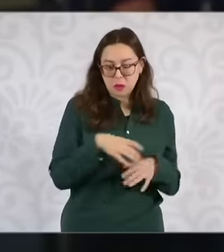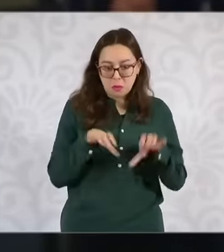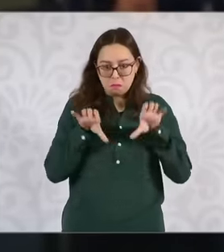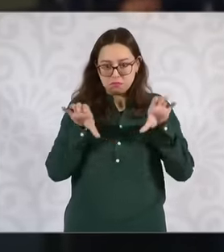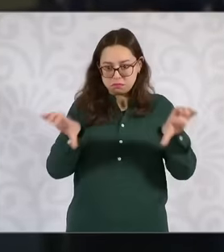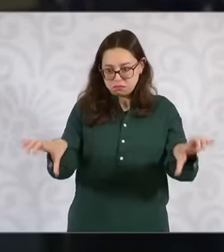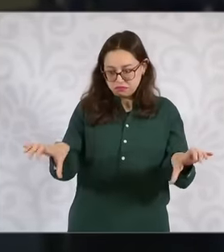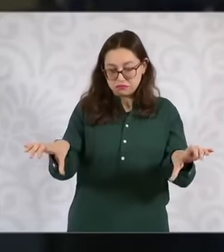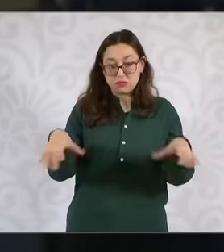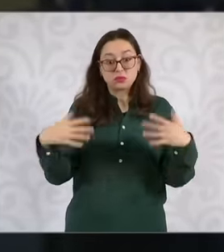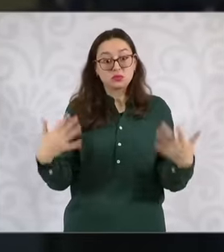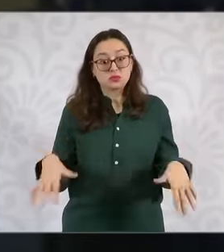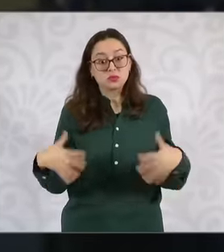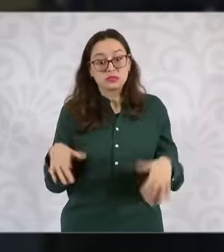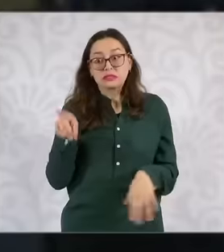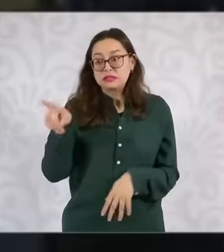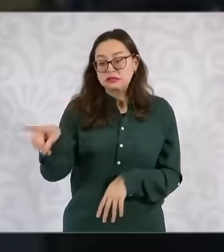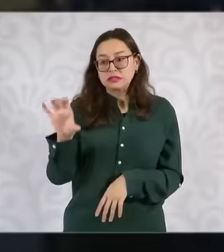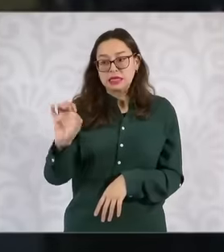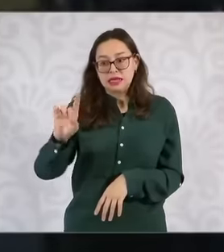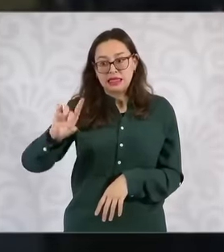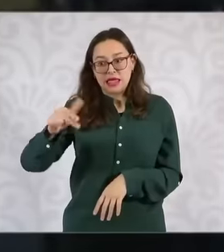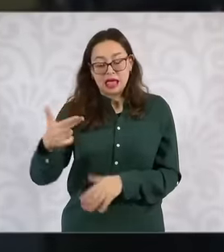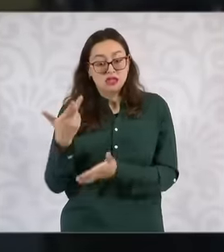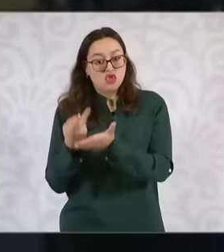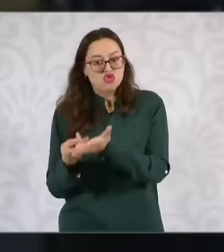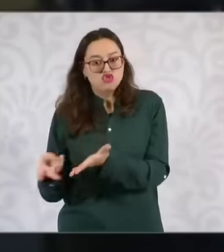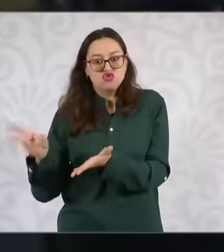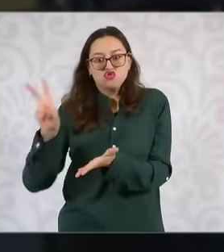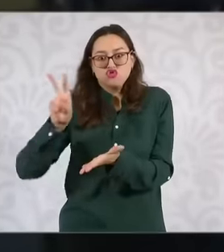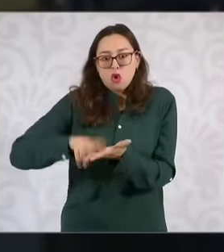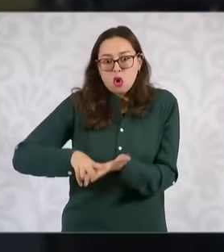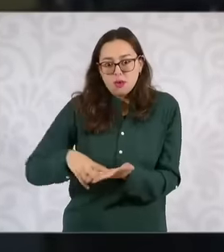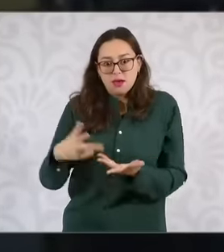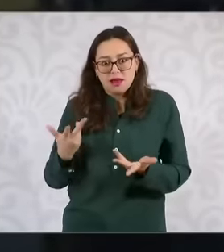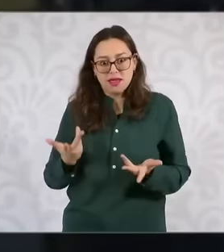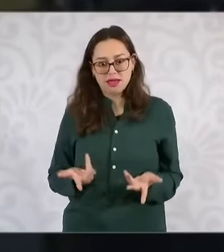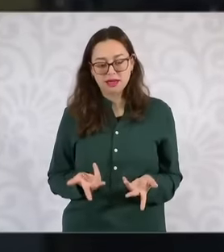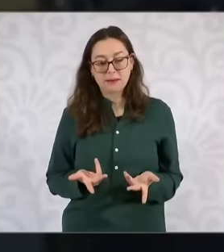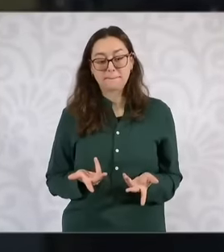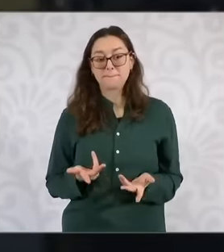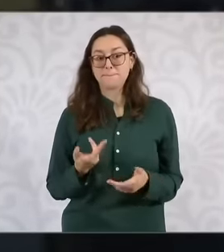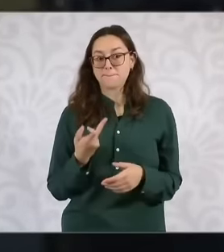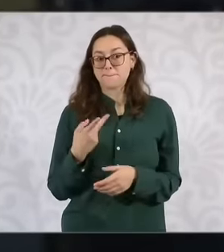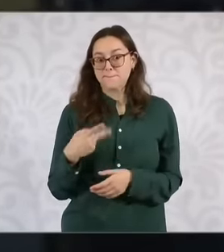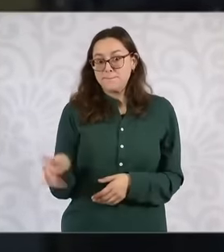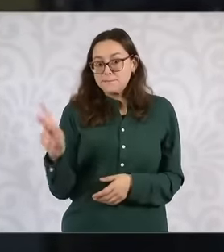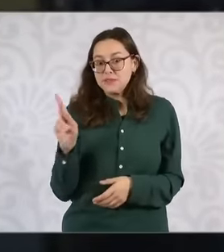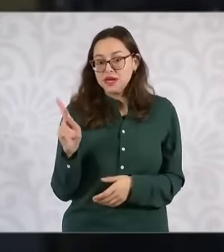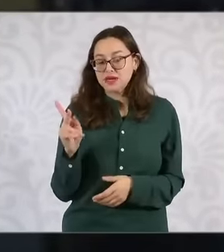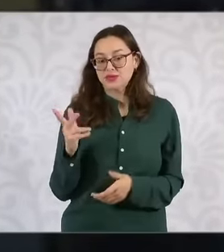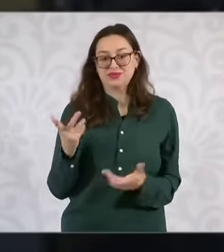commission received is almost double that of the inai and well let's see if Eh Well well This represents that